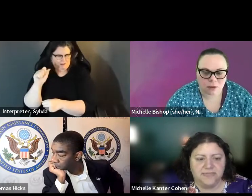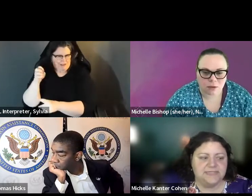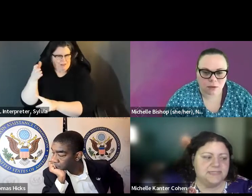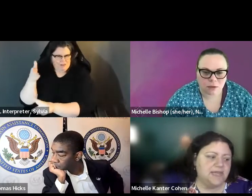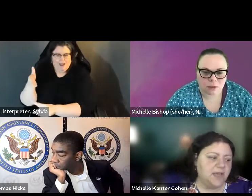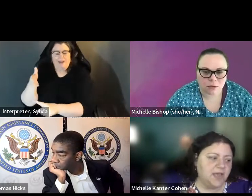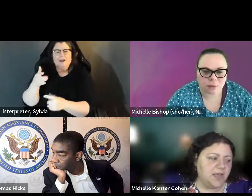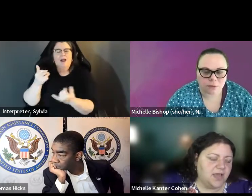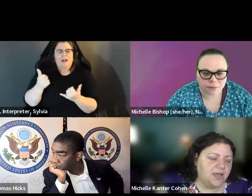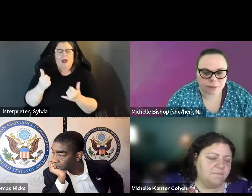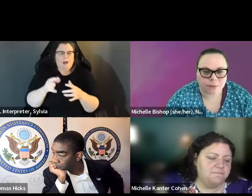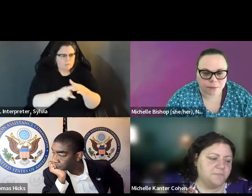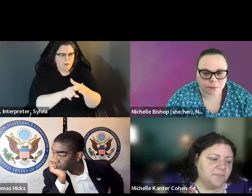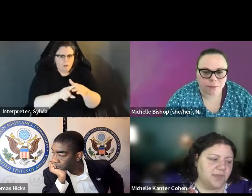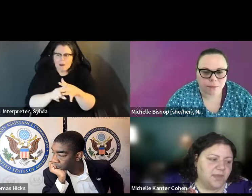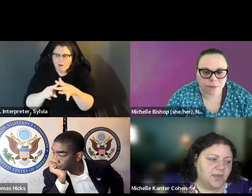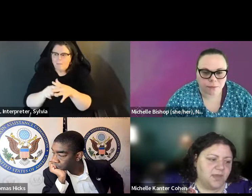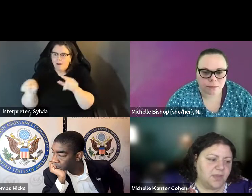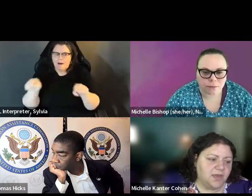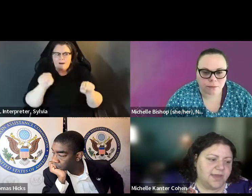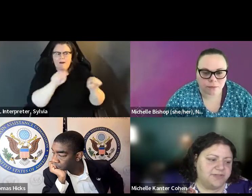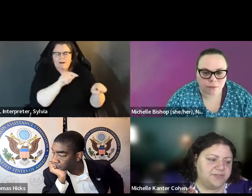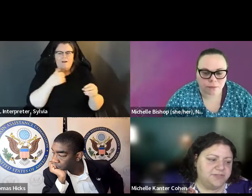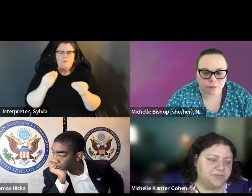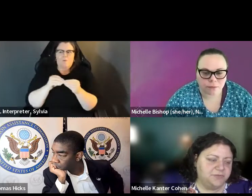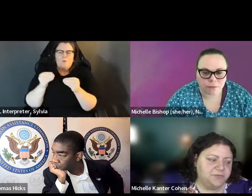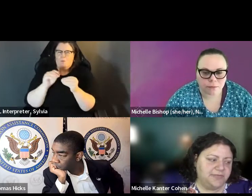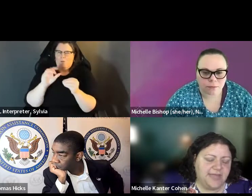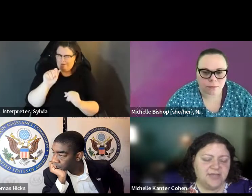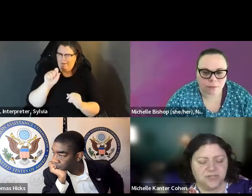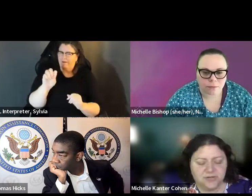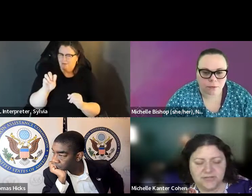And so it's not the only place that, you know, that this it's not the only place that you know. The this issue is is starting to boil up in a number of places.